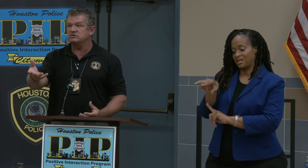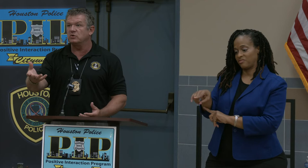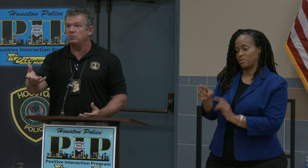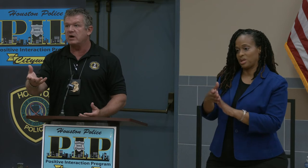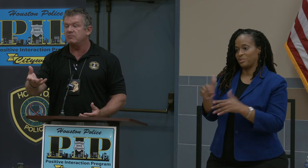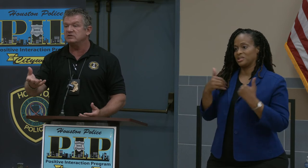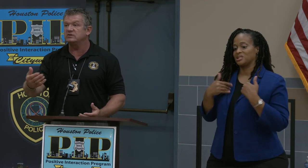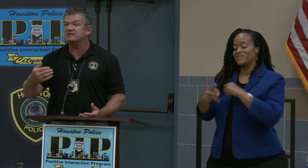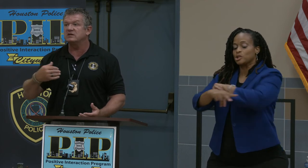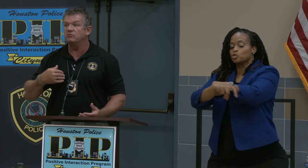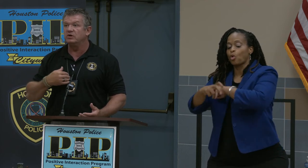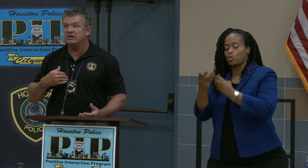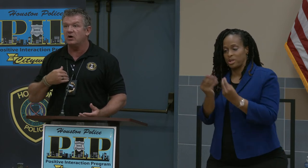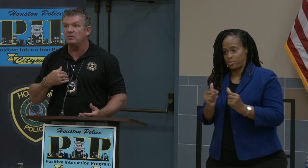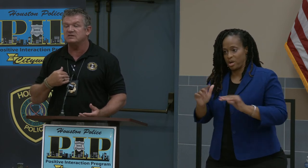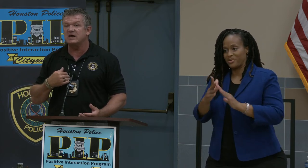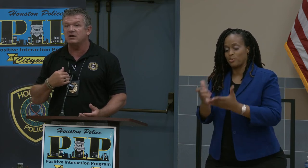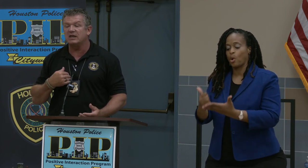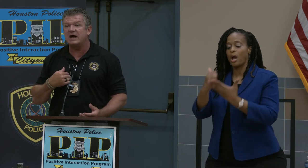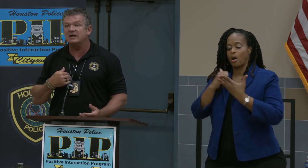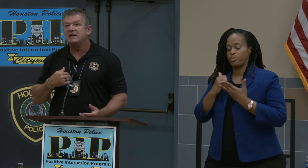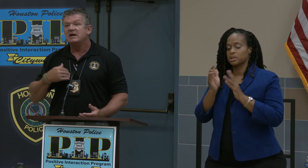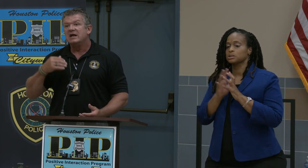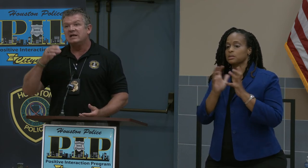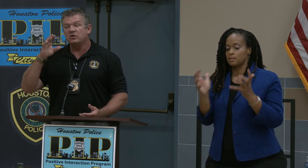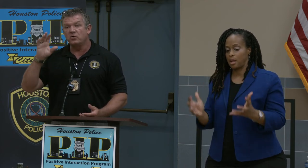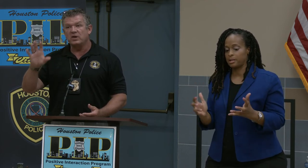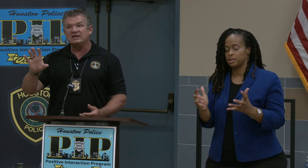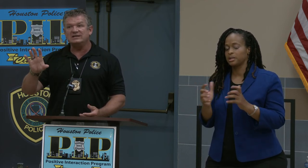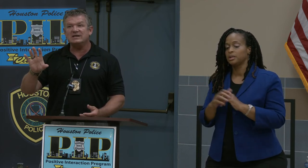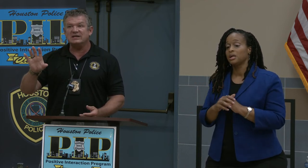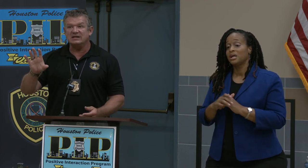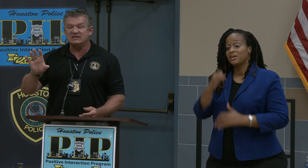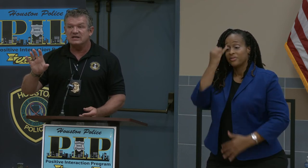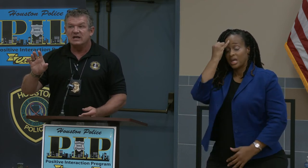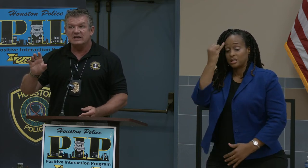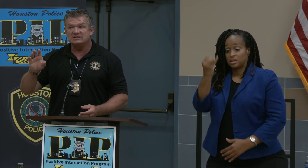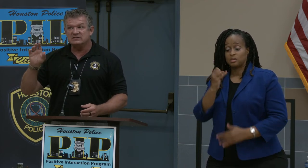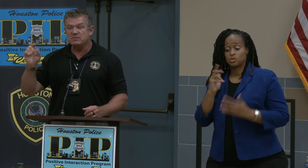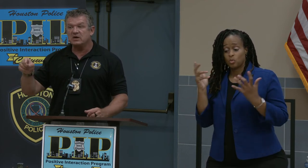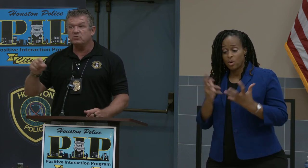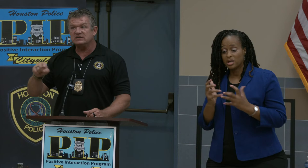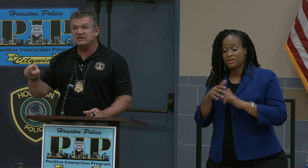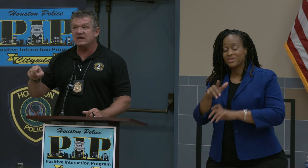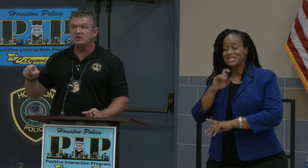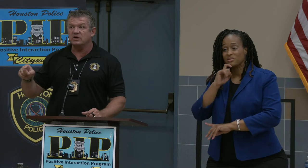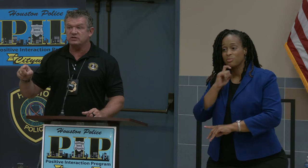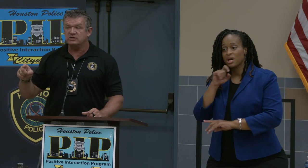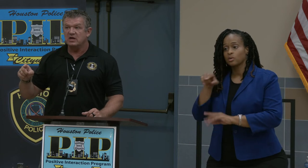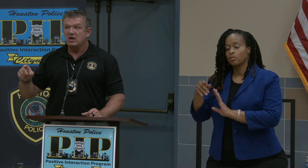stolen property. That will help us out a lot. And the whole idea is these metal recyclers,